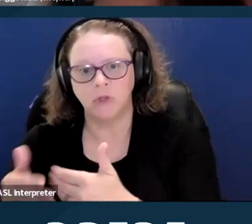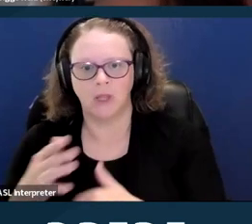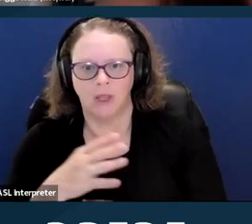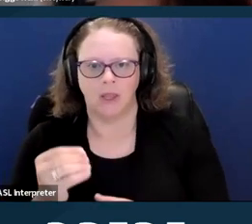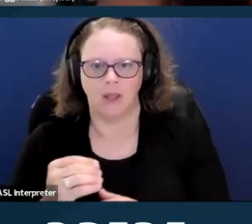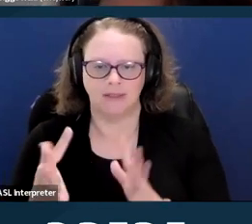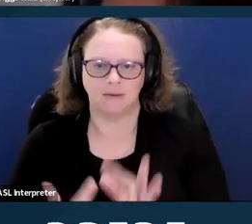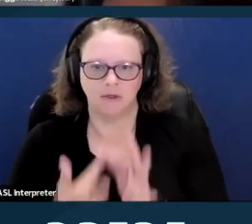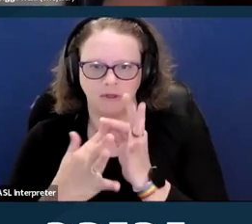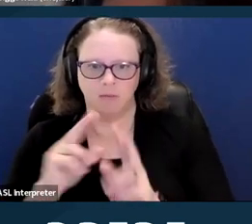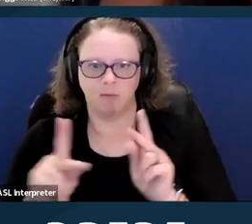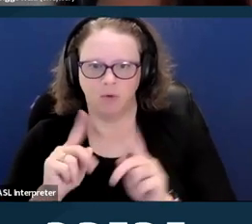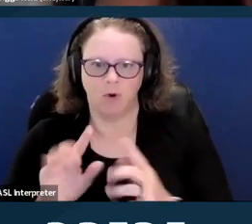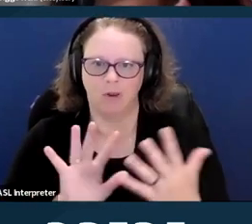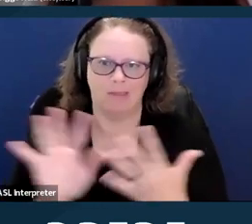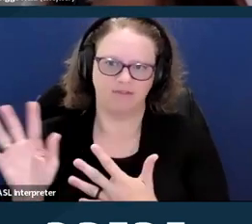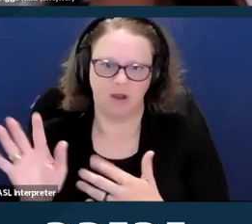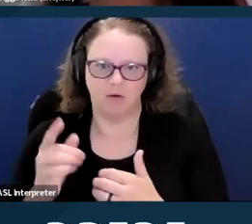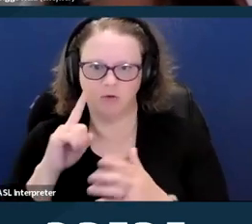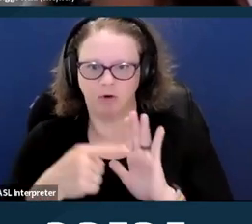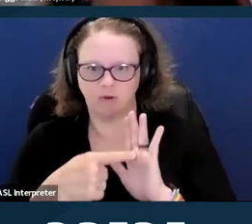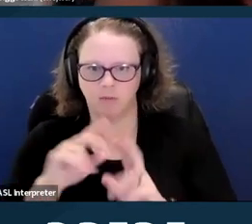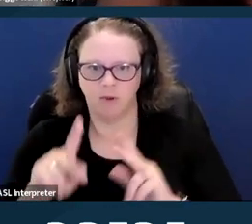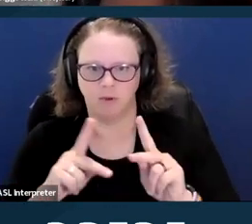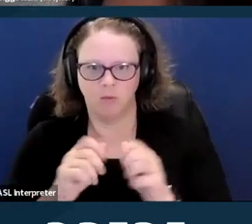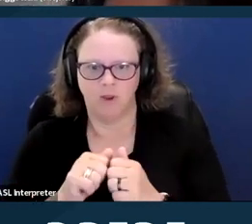that have stigmatized disabilities or who are viewed as causing their disability.